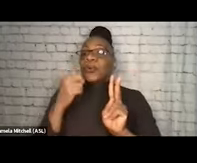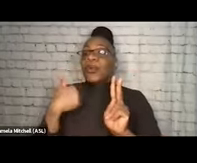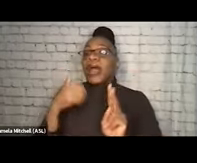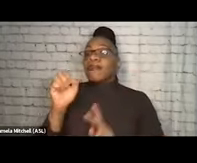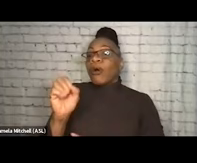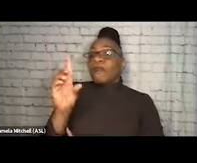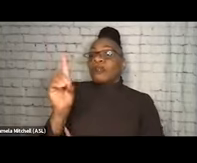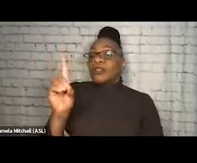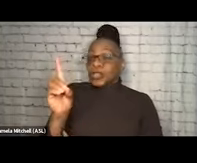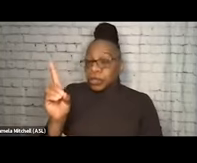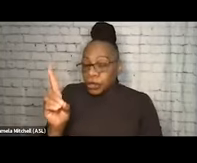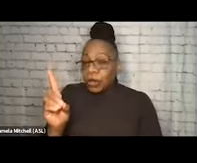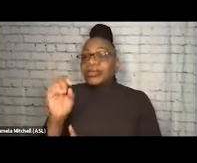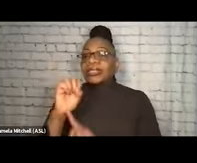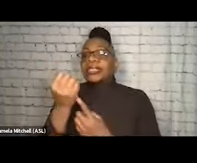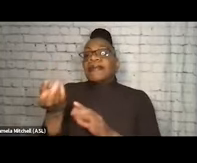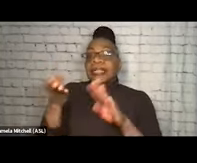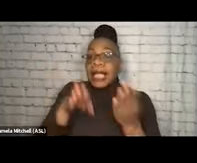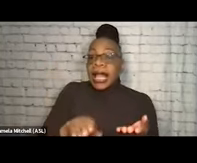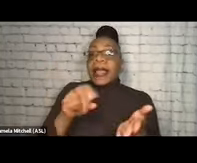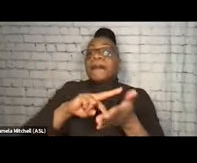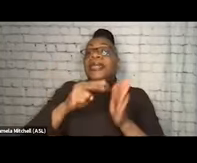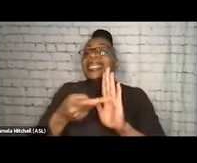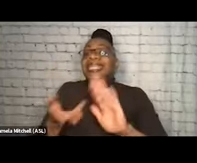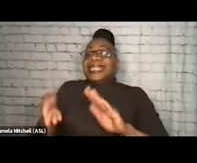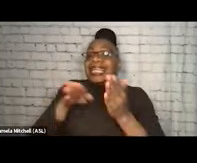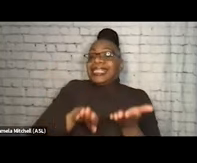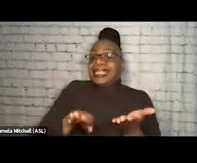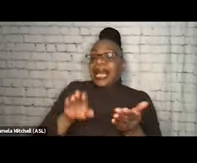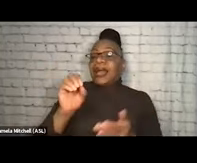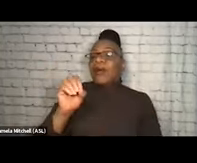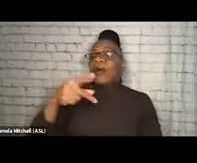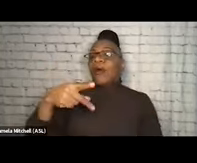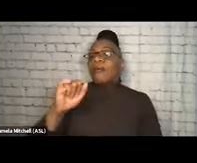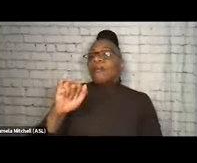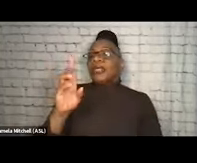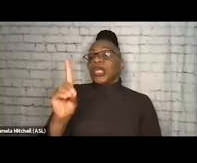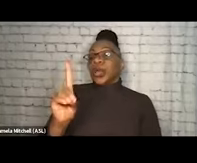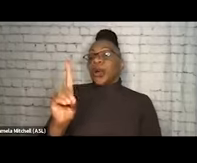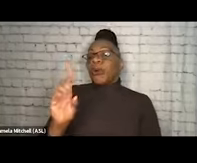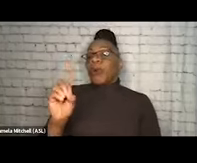meaning that they died from an opioid overdose, only 51% of people had accessed treatment